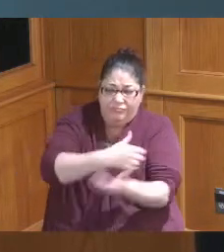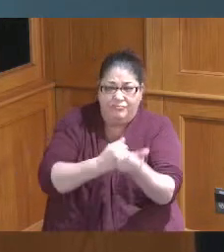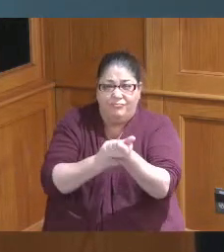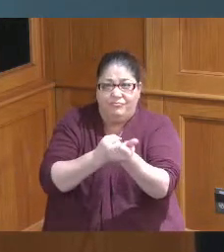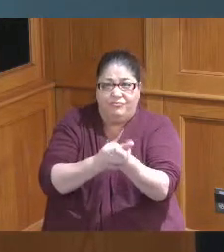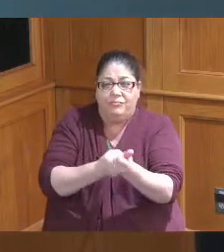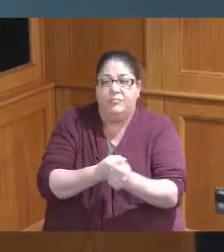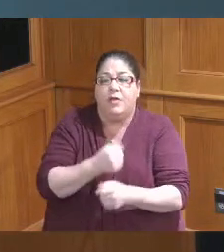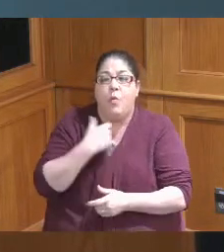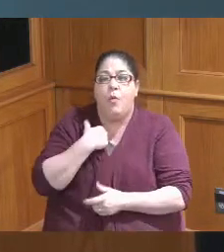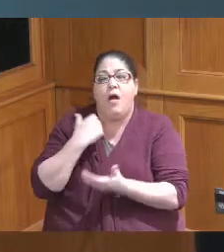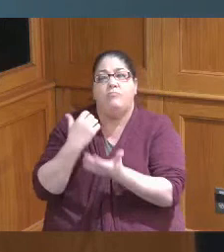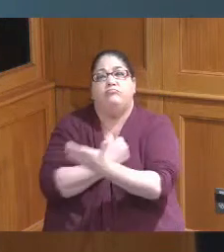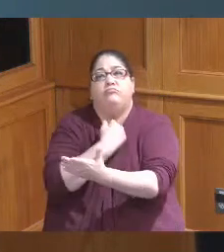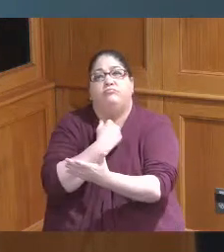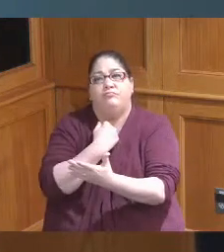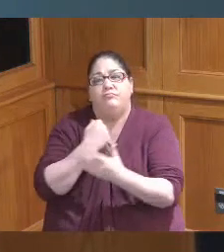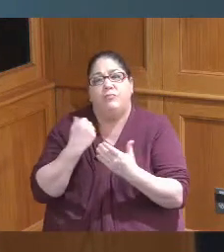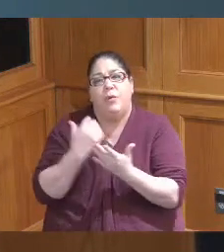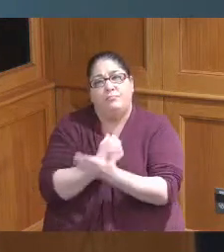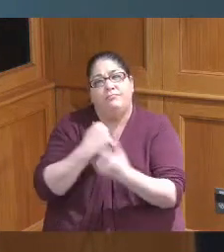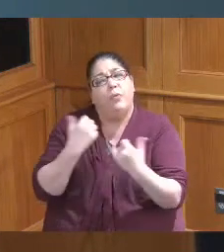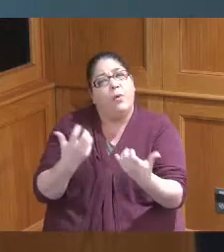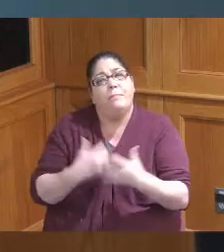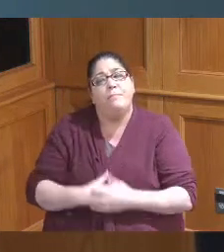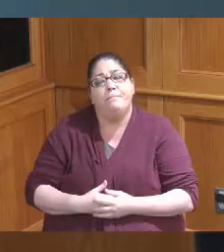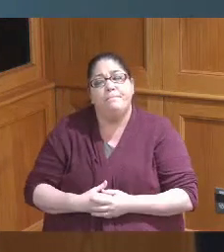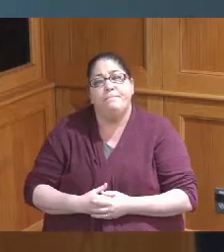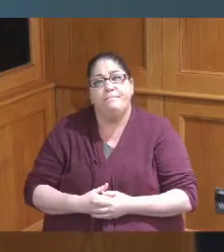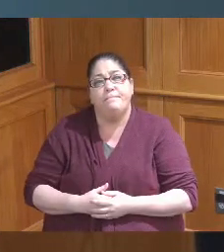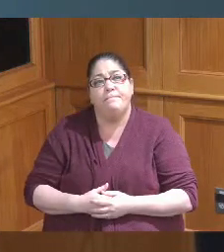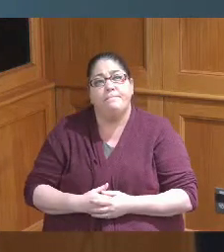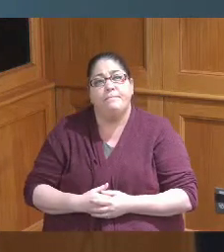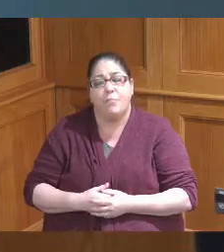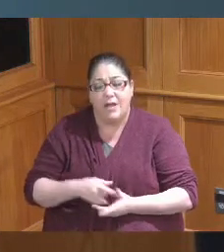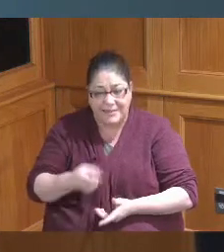what that is but I just wanted to the testimony made me think about that a little bit more